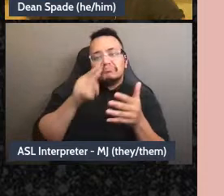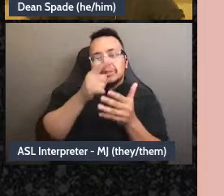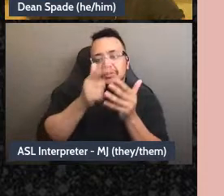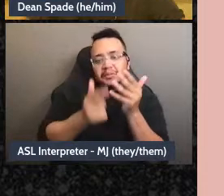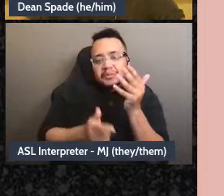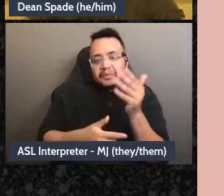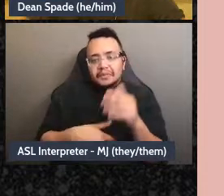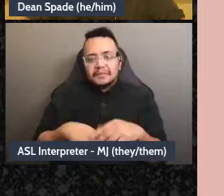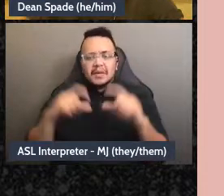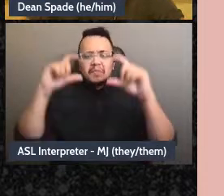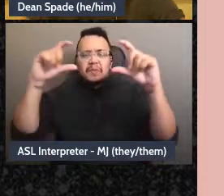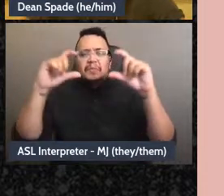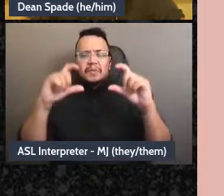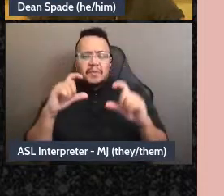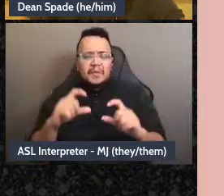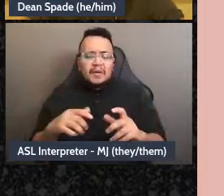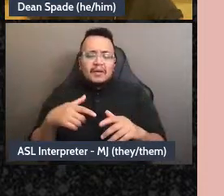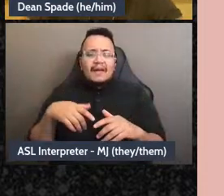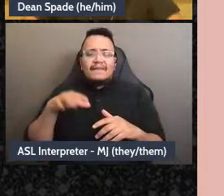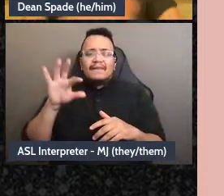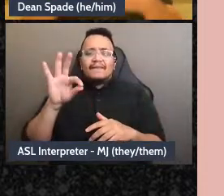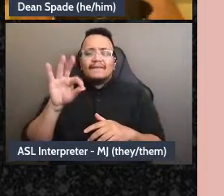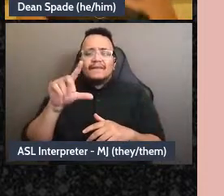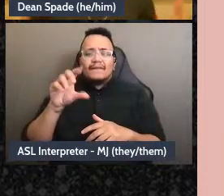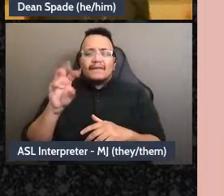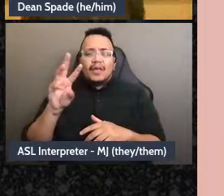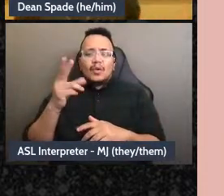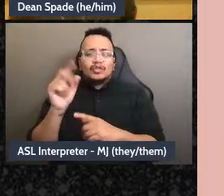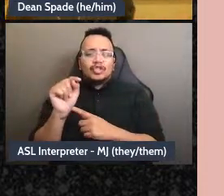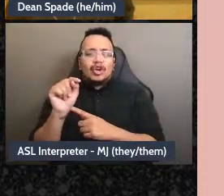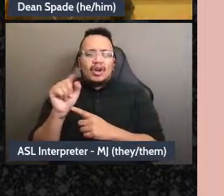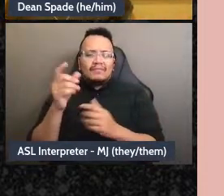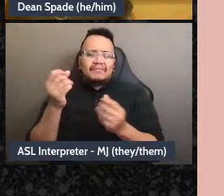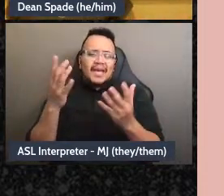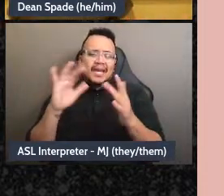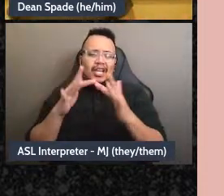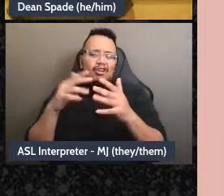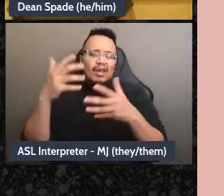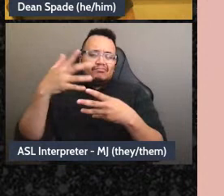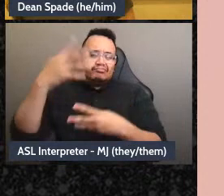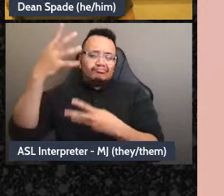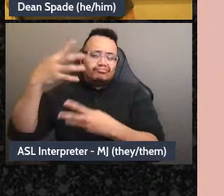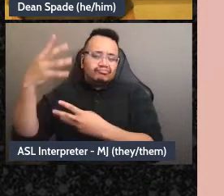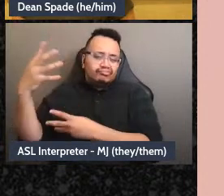internet that talk about what the sort of “flow of consensus decision making” is. This may be very